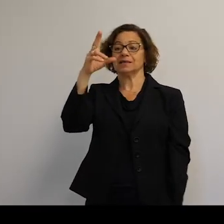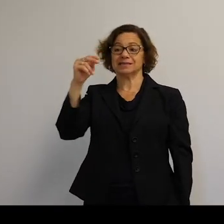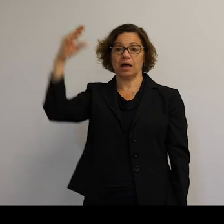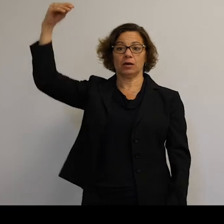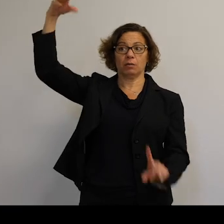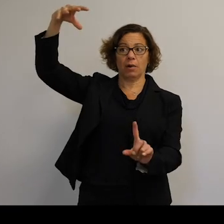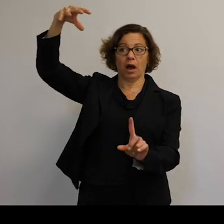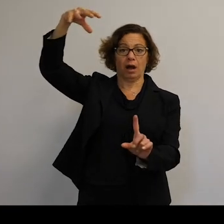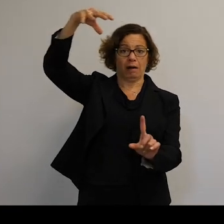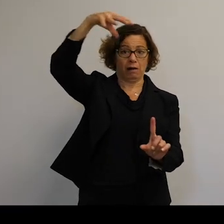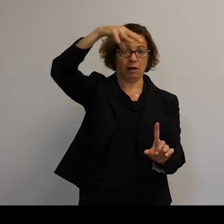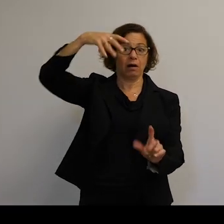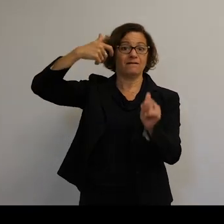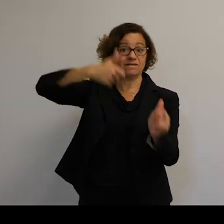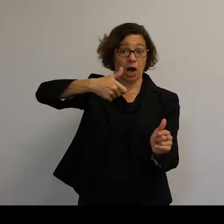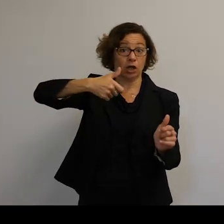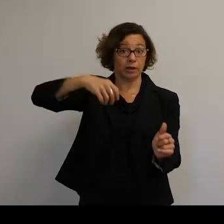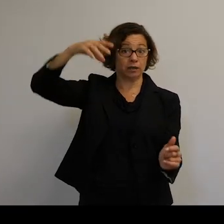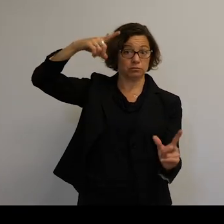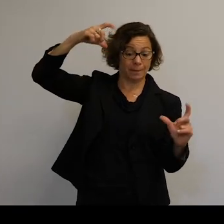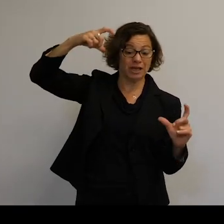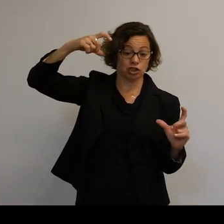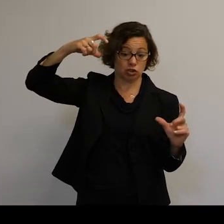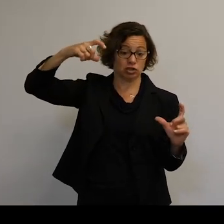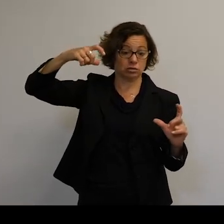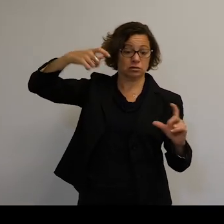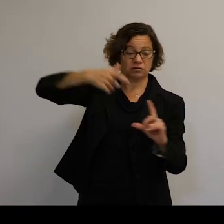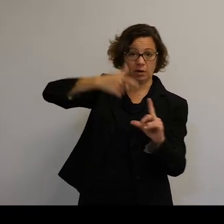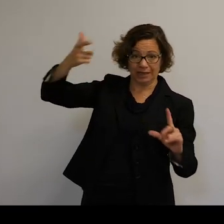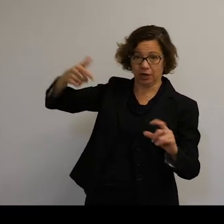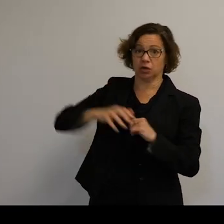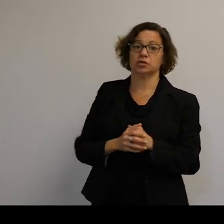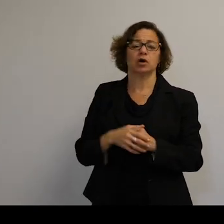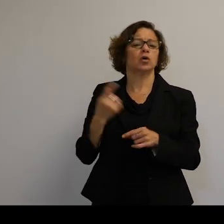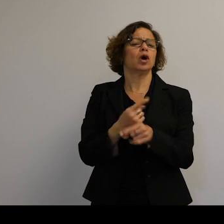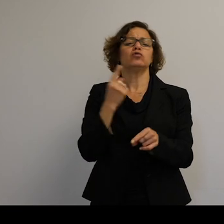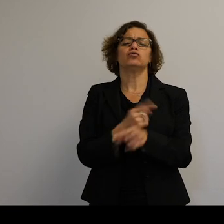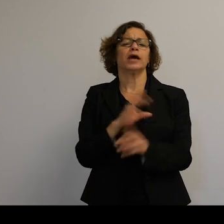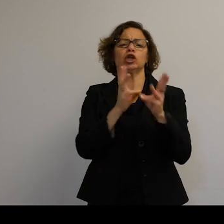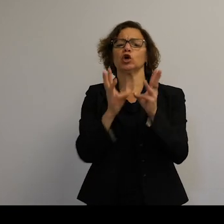good pictures of the clouds, so the run of the mill, normal, ordinary weather satellite. Nothing special at all.